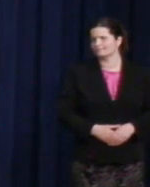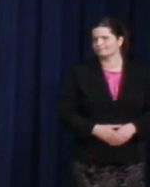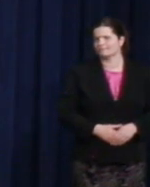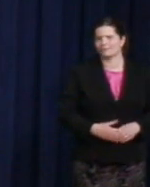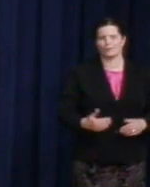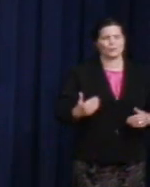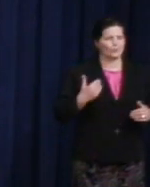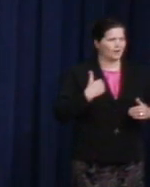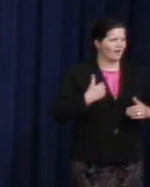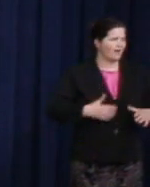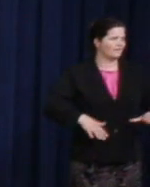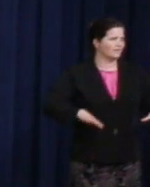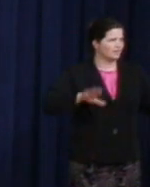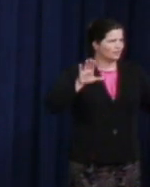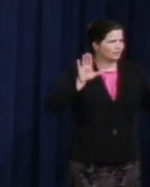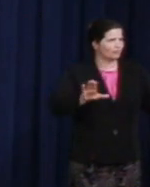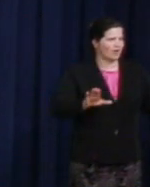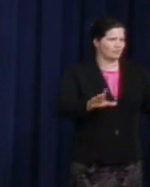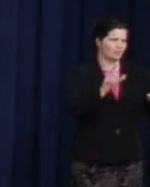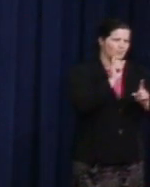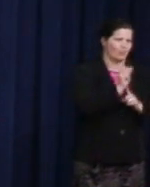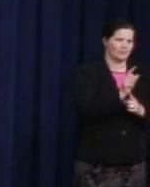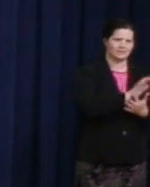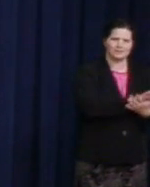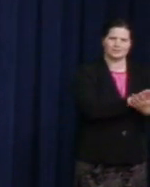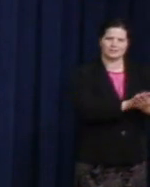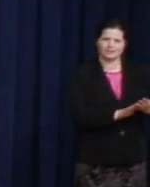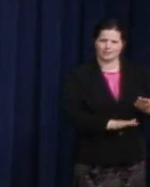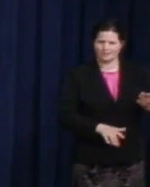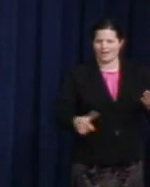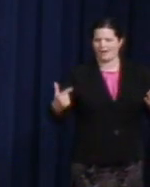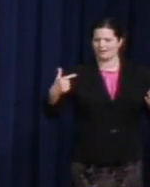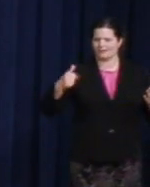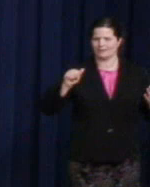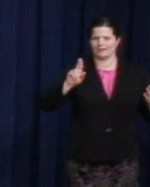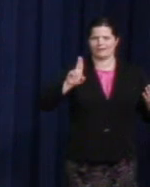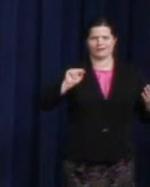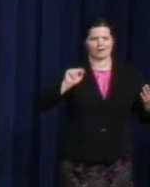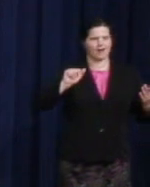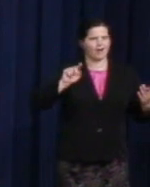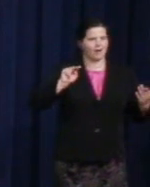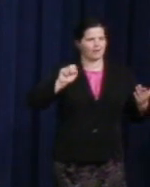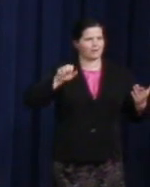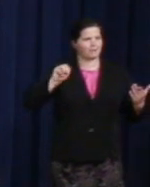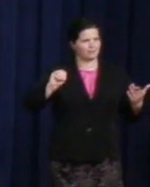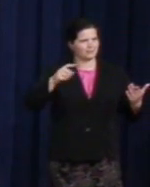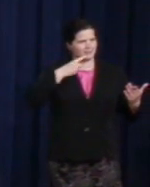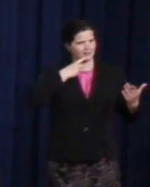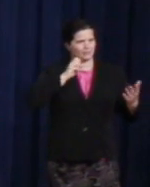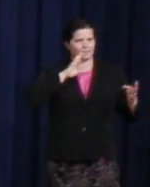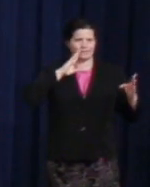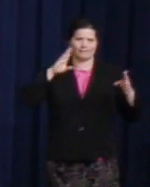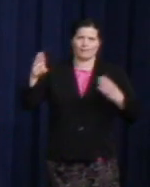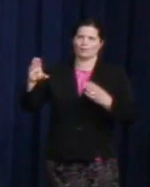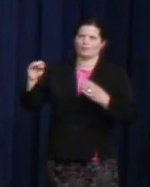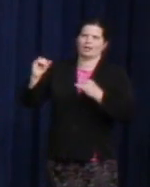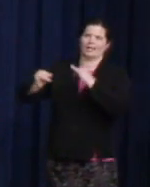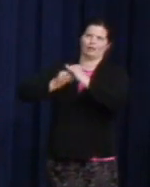And as Godnam said, we spend a lot of time, the Milk Foundation folks, abroad. And unfortunately, as far as we have moved